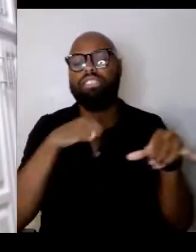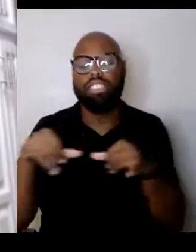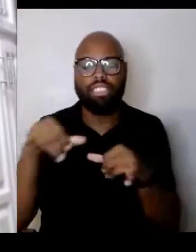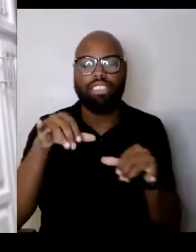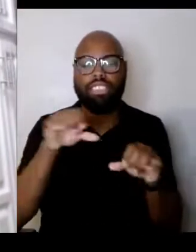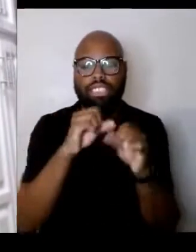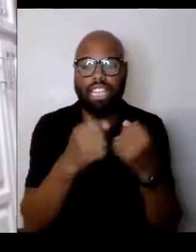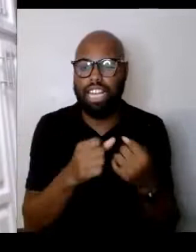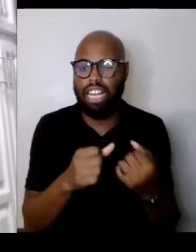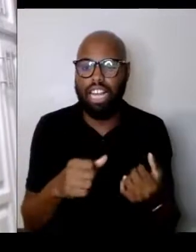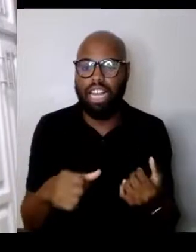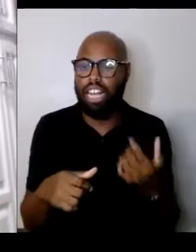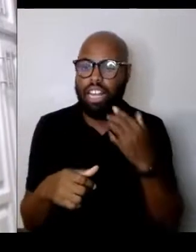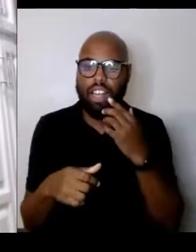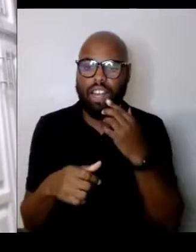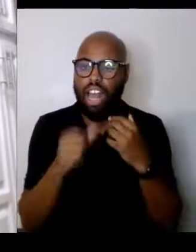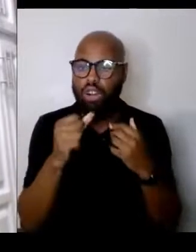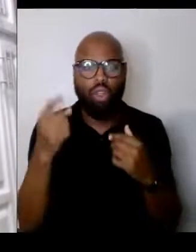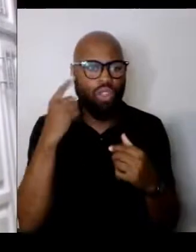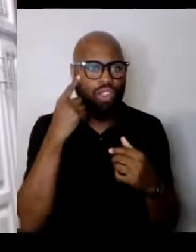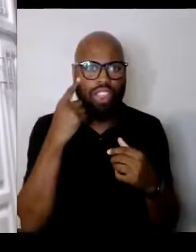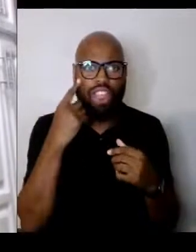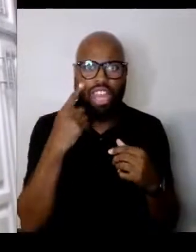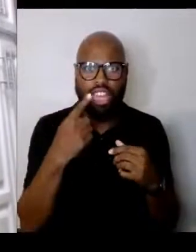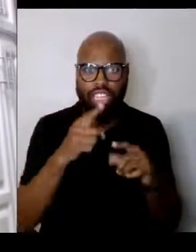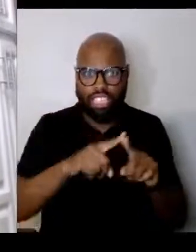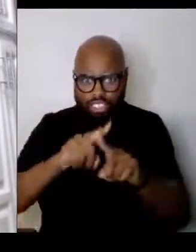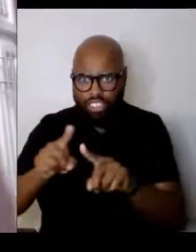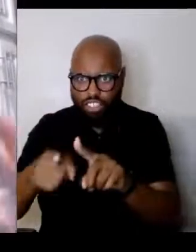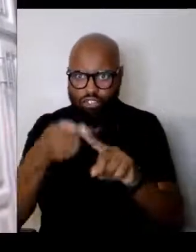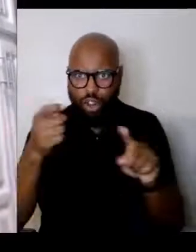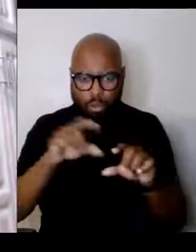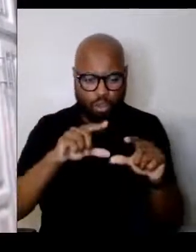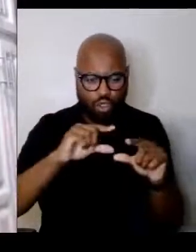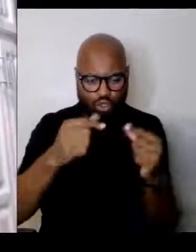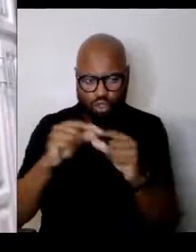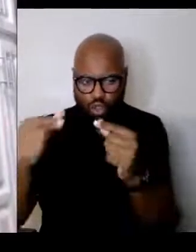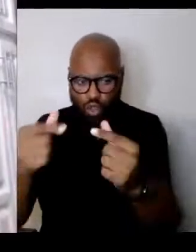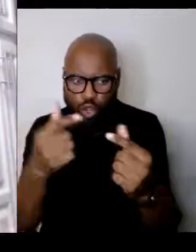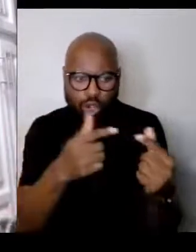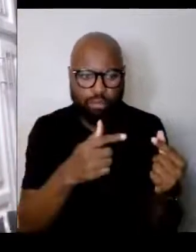is the way to go. Even though yes, there are good people, there are people who belong to this